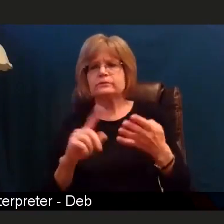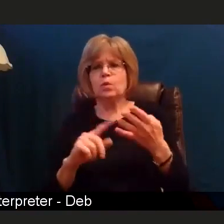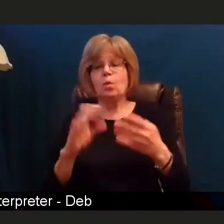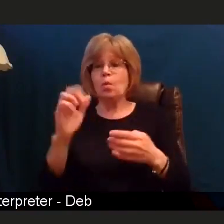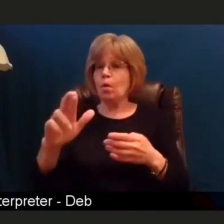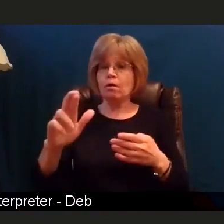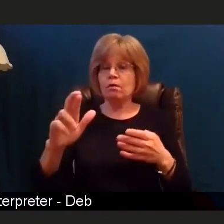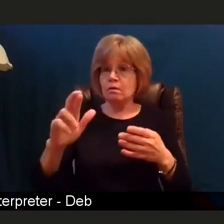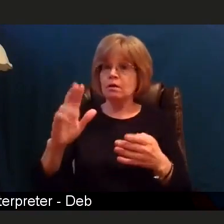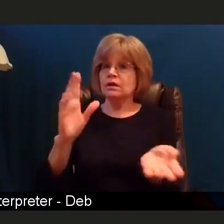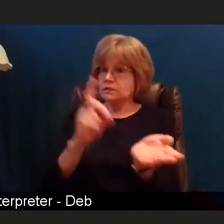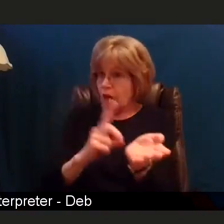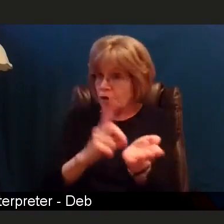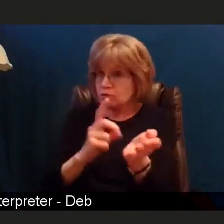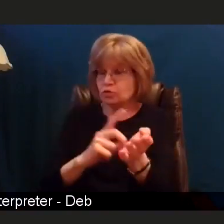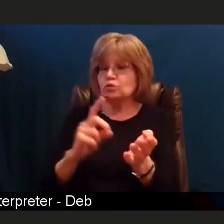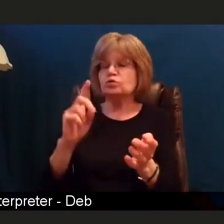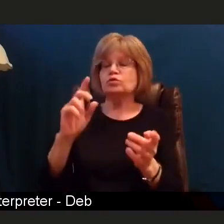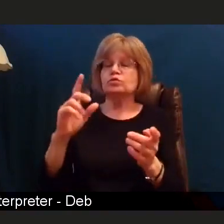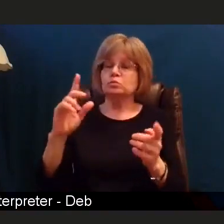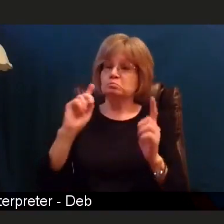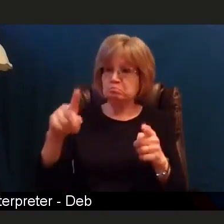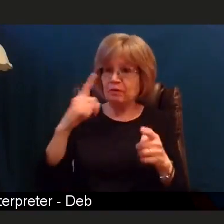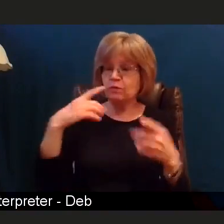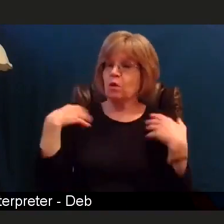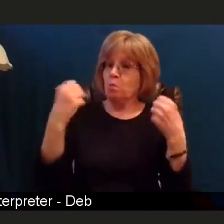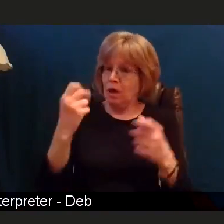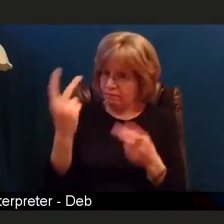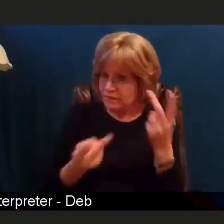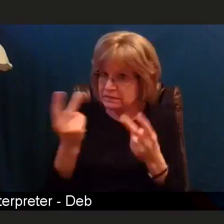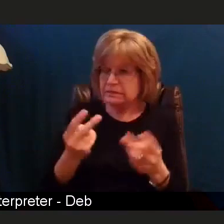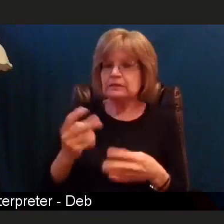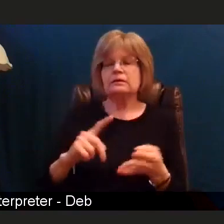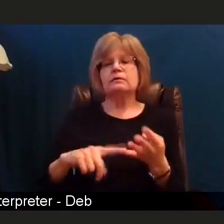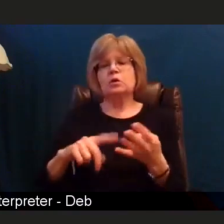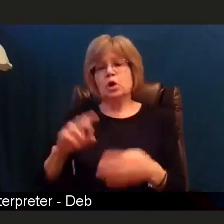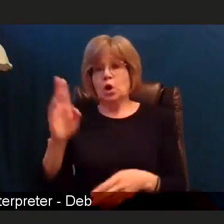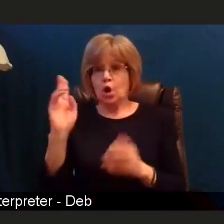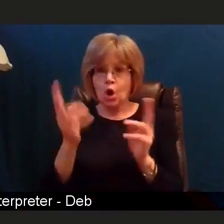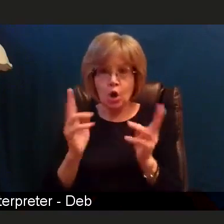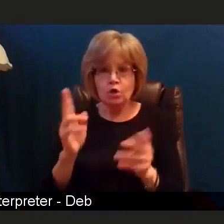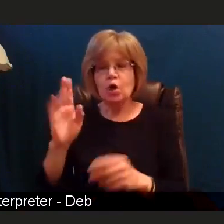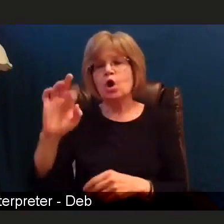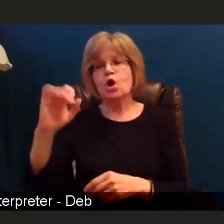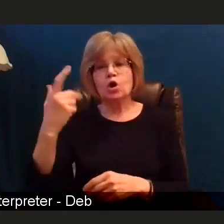urgent care or walk-in care, or emergency room services to you during this time.